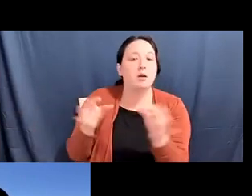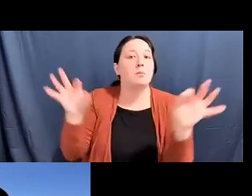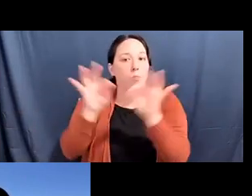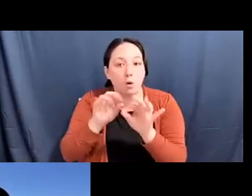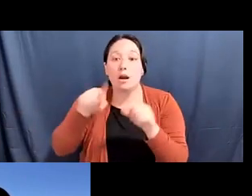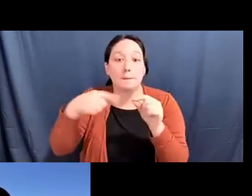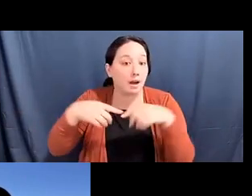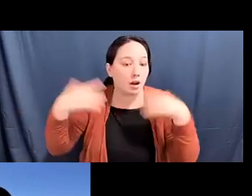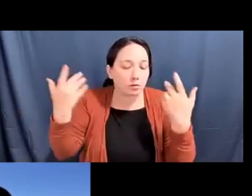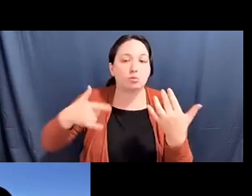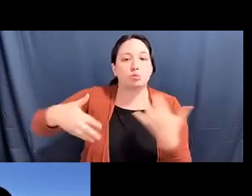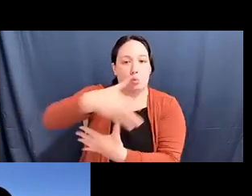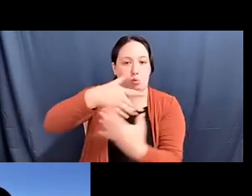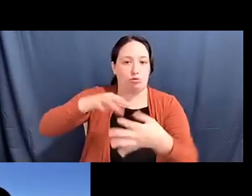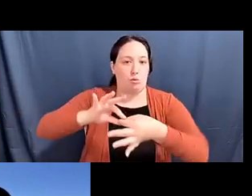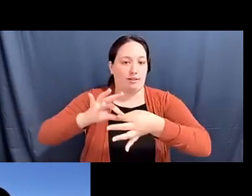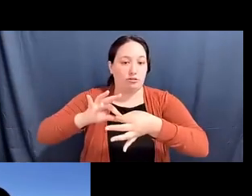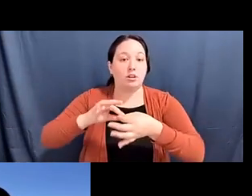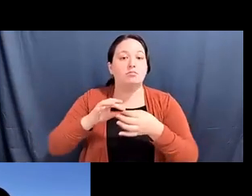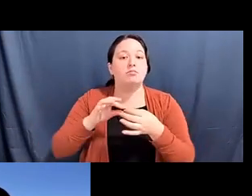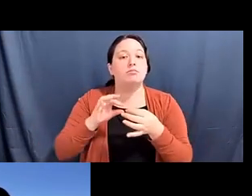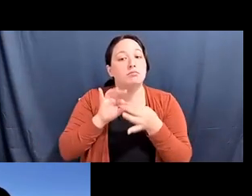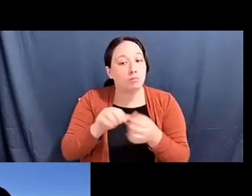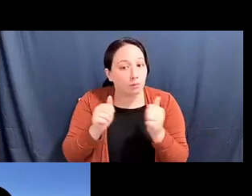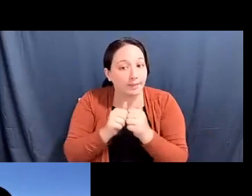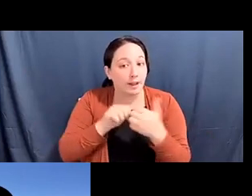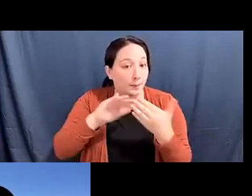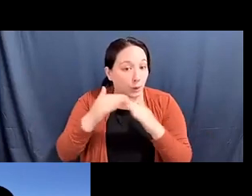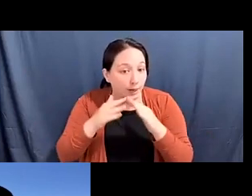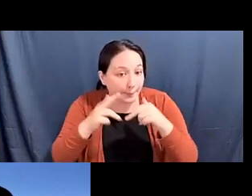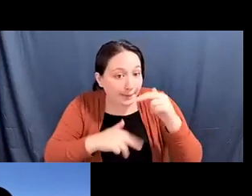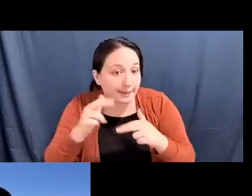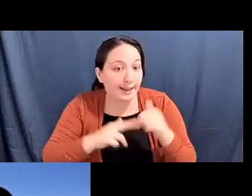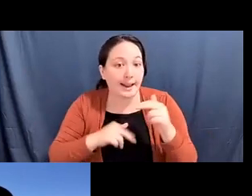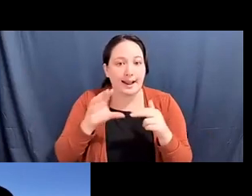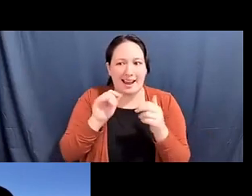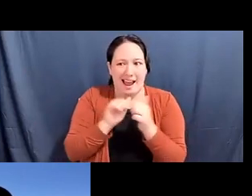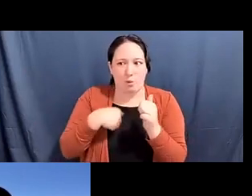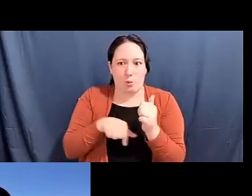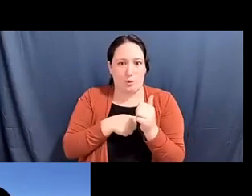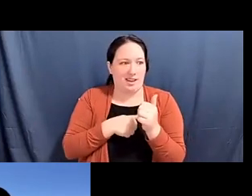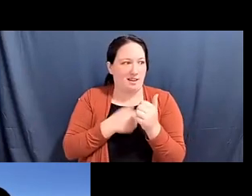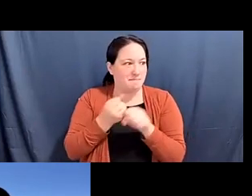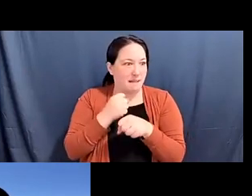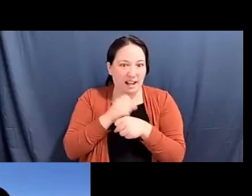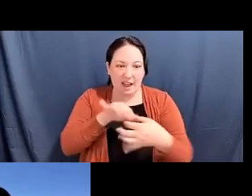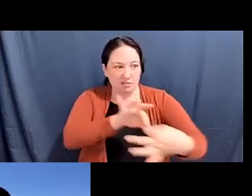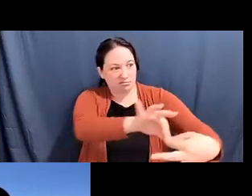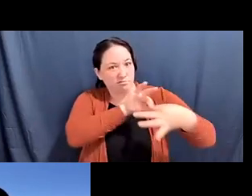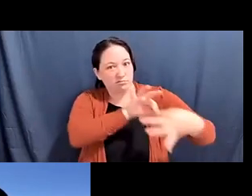Diane Fujino: to... to movement building and to activism, and also, you know, how do we build... how do we... how do we create these, right, this kind of collective care.